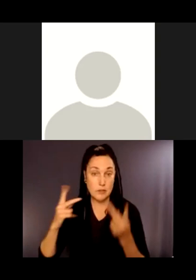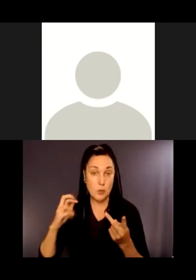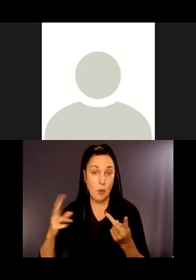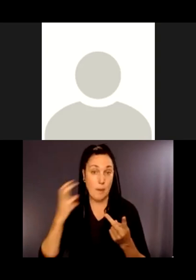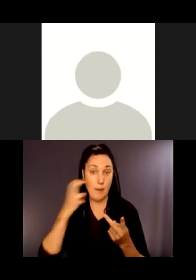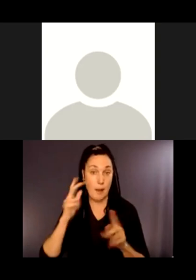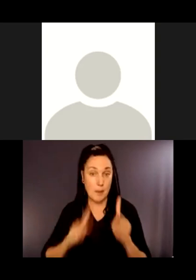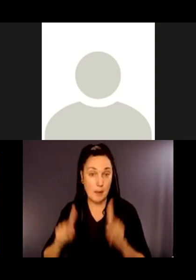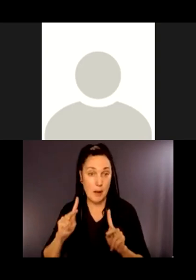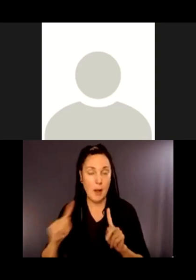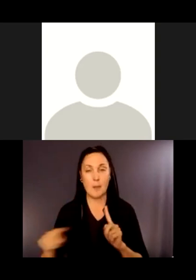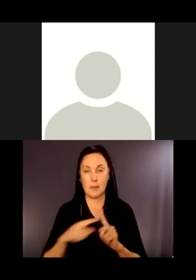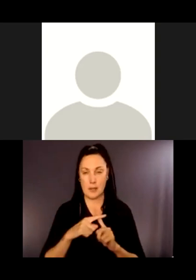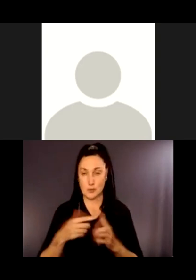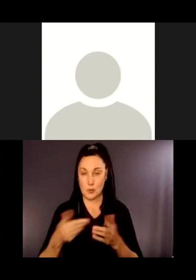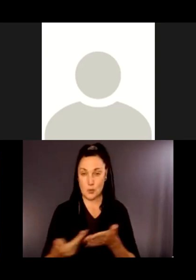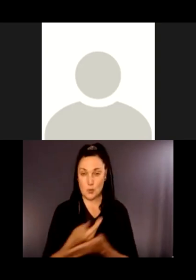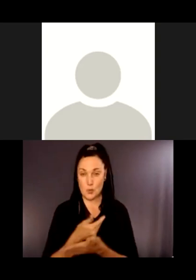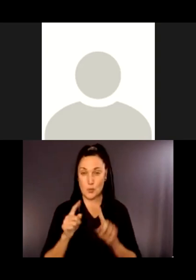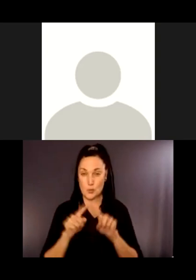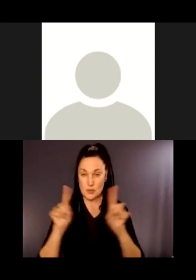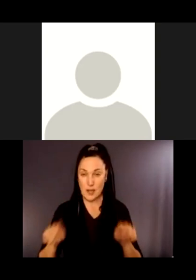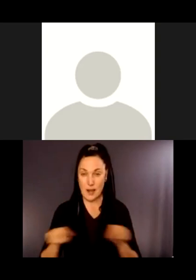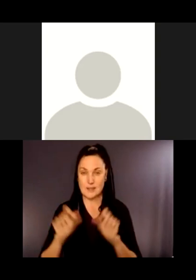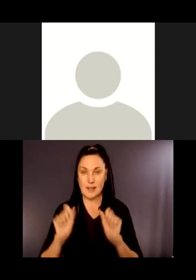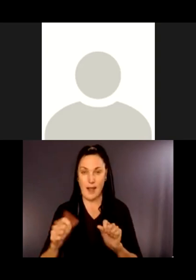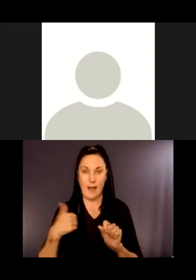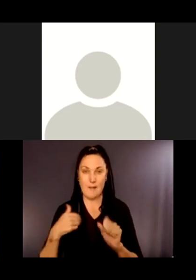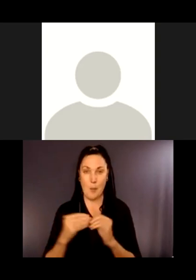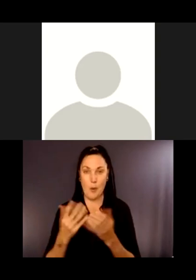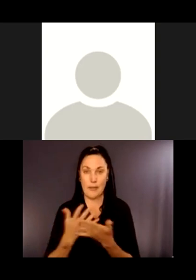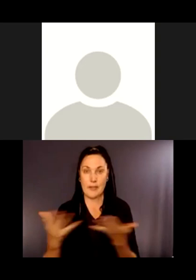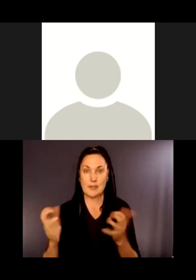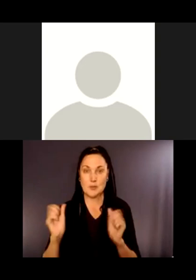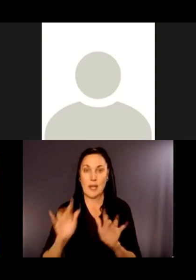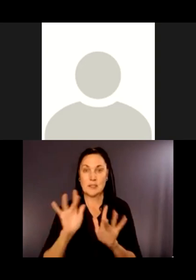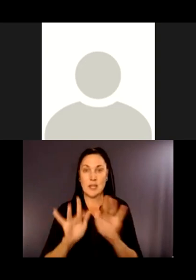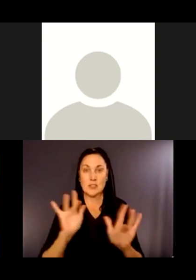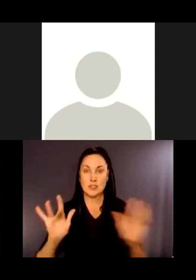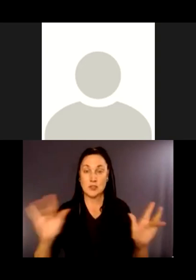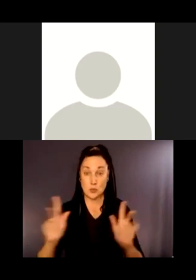Then newer interpretive signs will often have interactive components people can touch. So people who are low vision or blind, autistic people, people